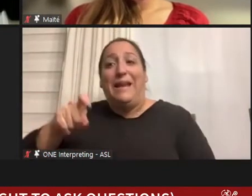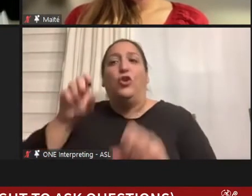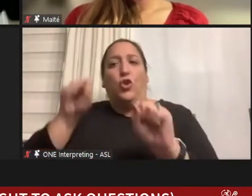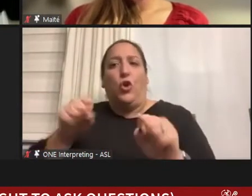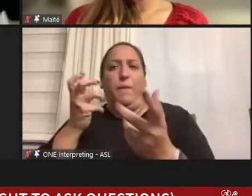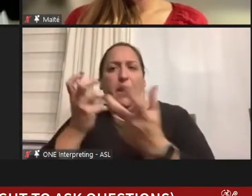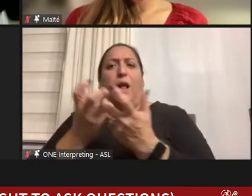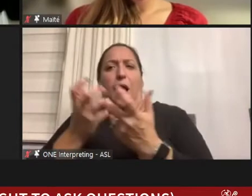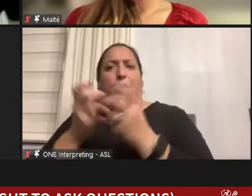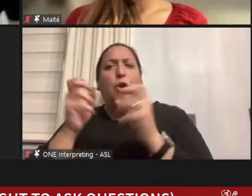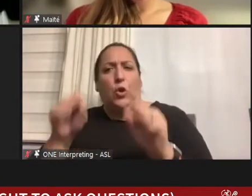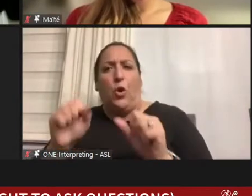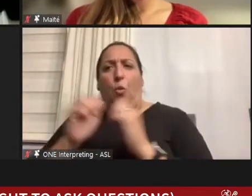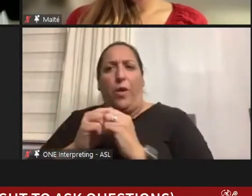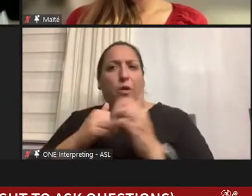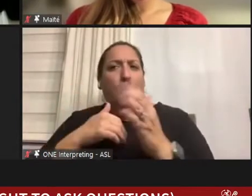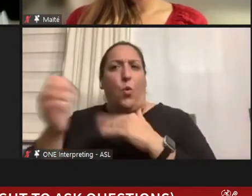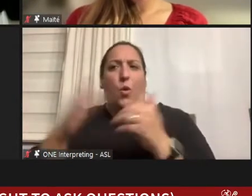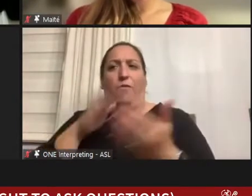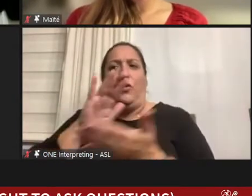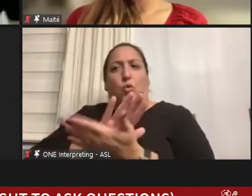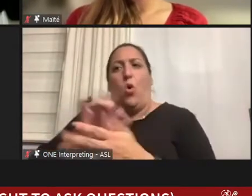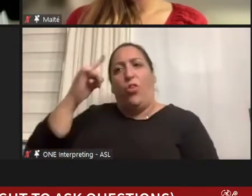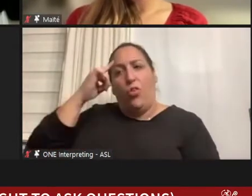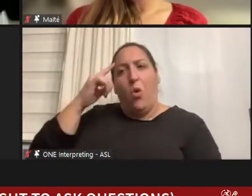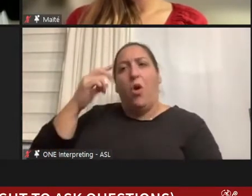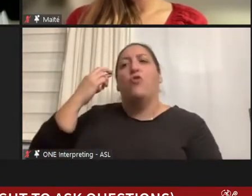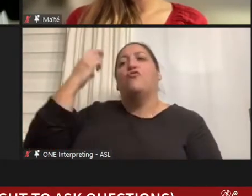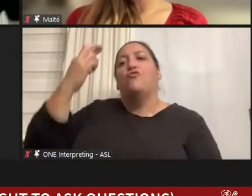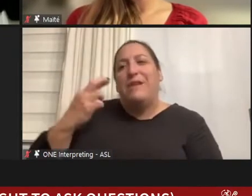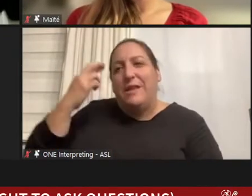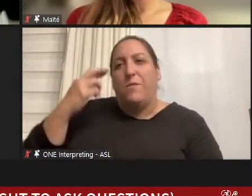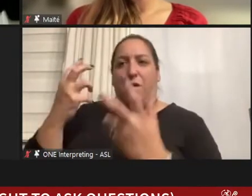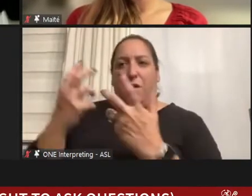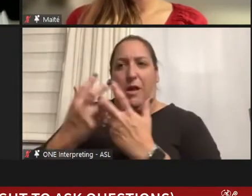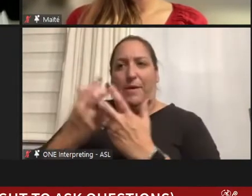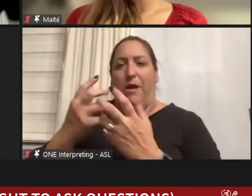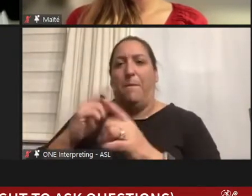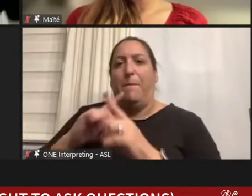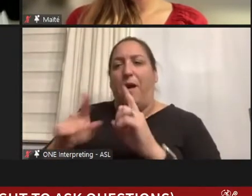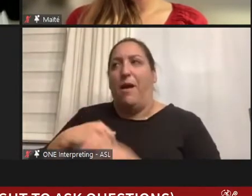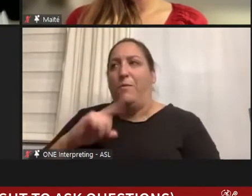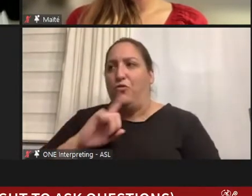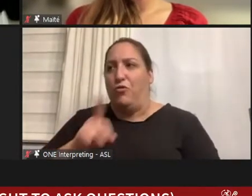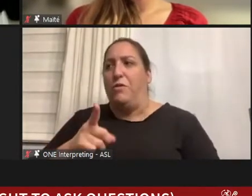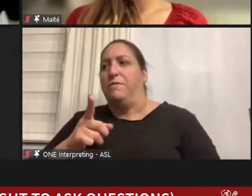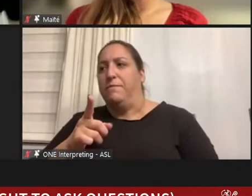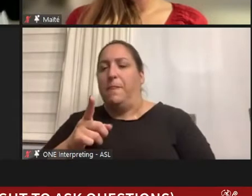and what the school saw as being reasonable accommodation. I'm sure I was an easier bet